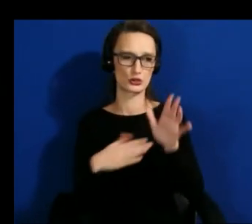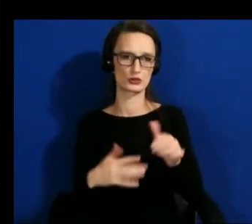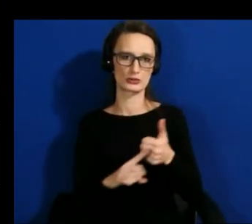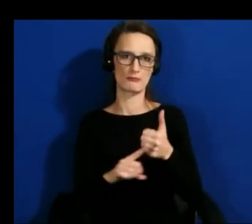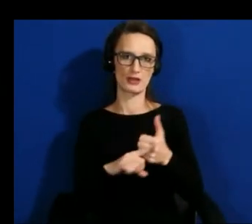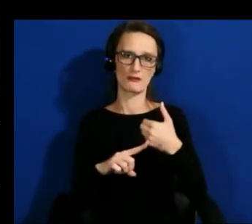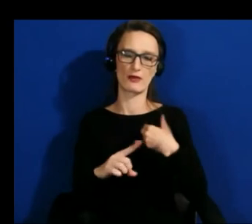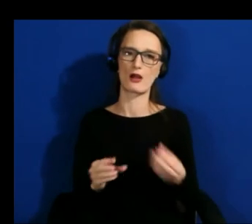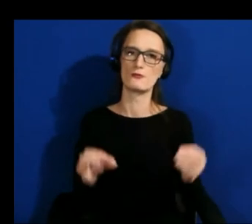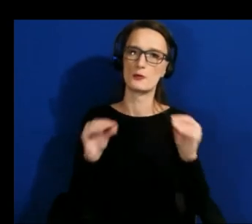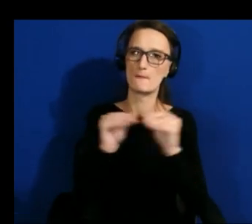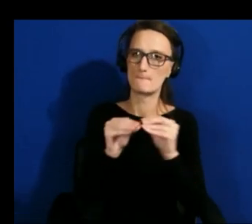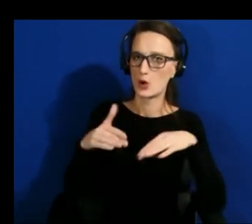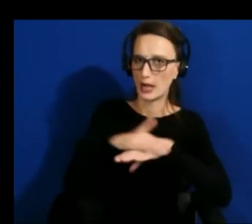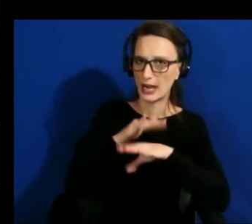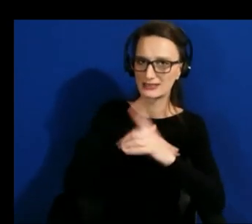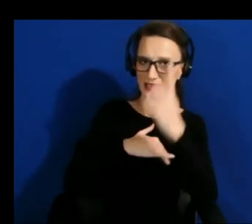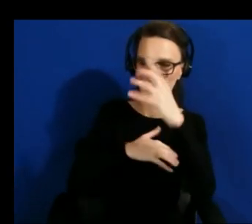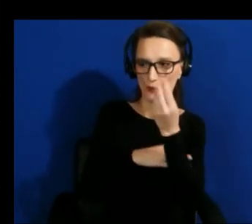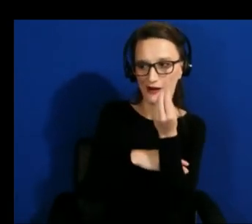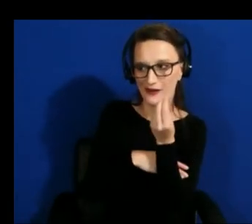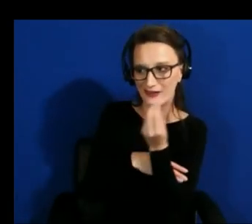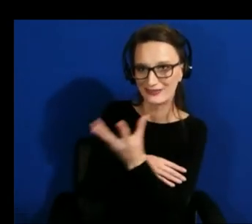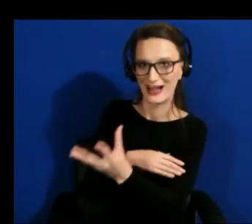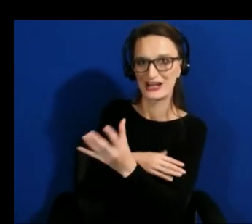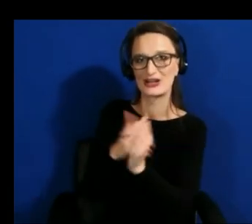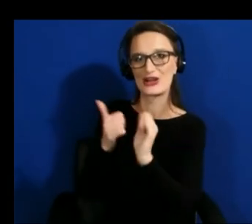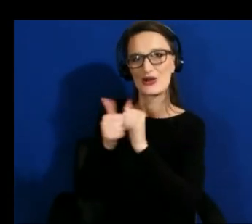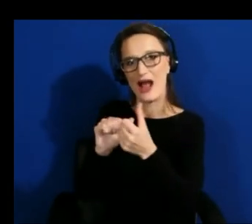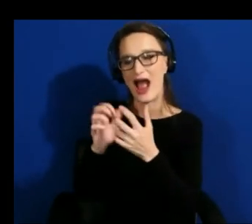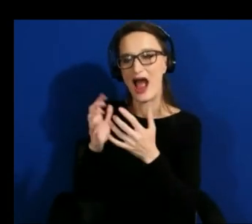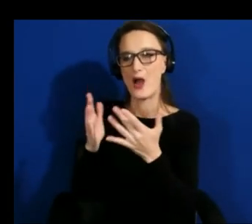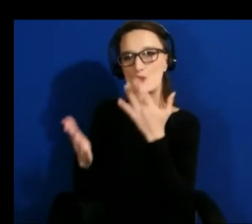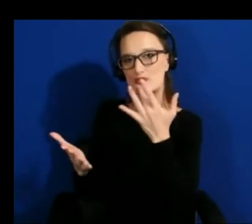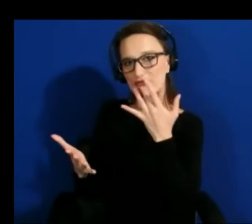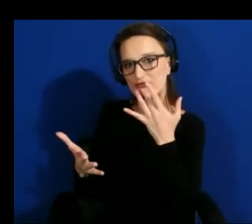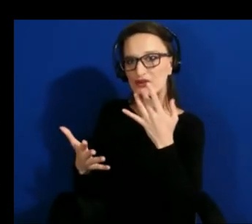what these techniques recognize about themselves and their environment and not just uh creating all